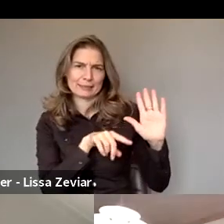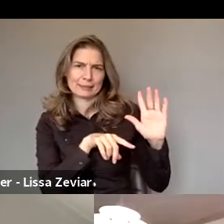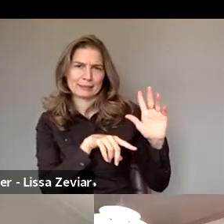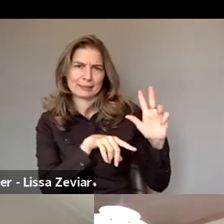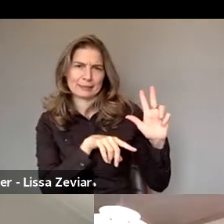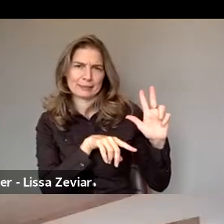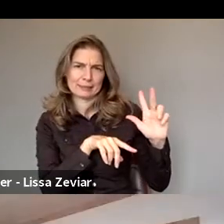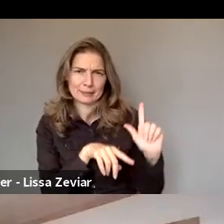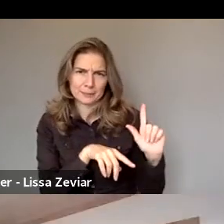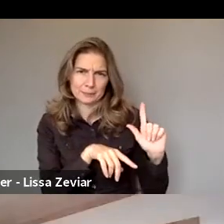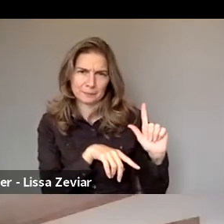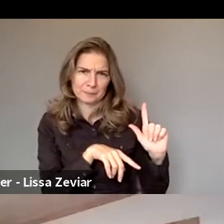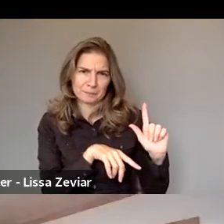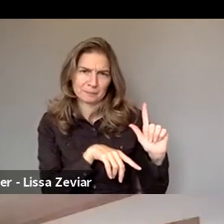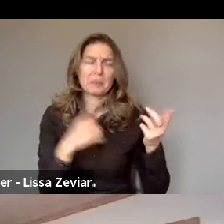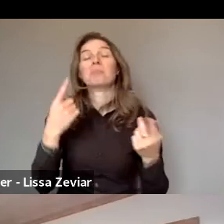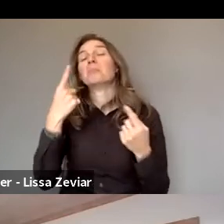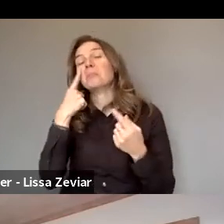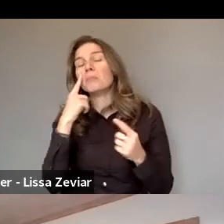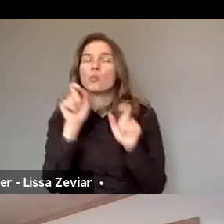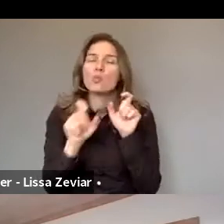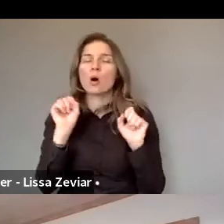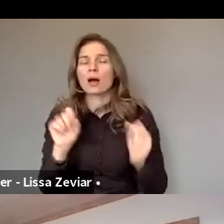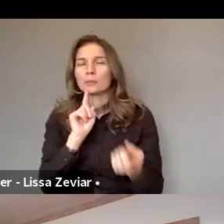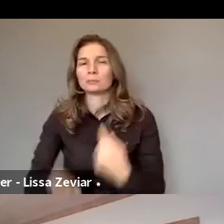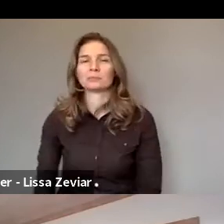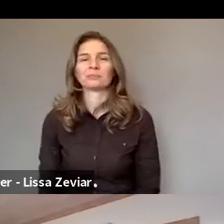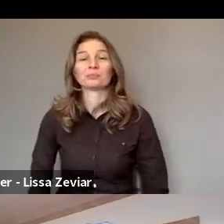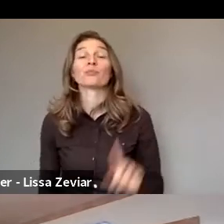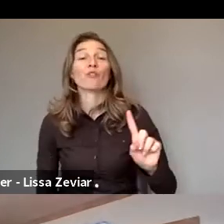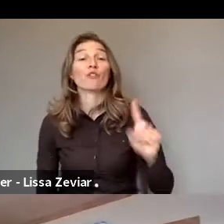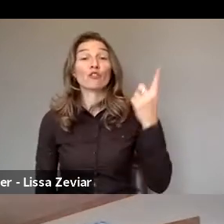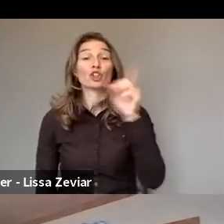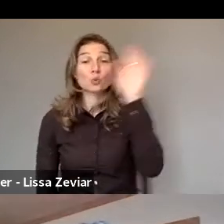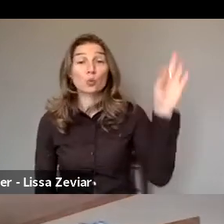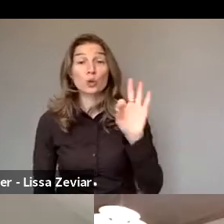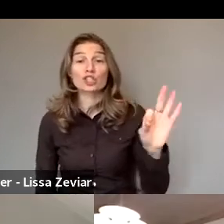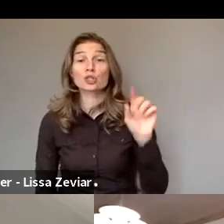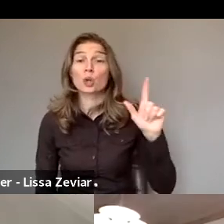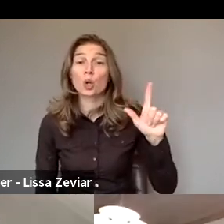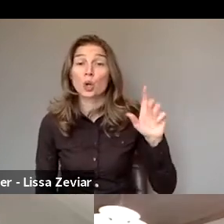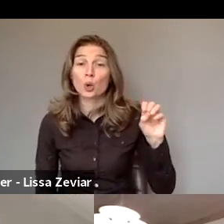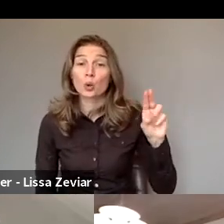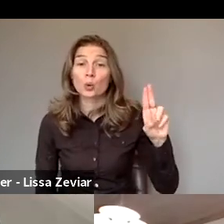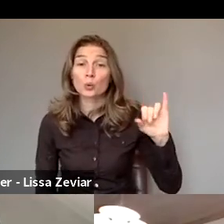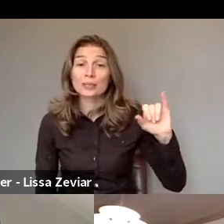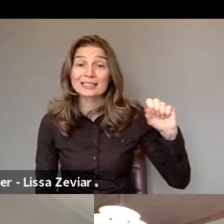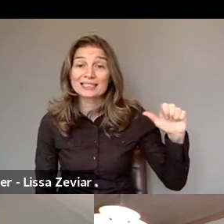who can take those questions. The first one is from Luisa. Do you want to take the floor to ask your question?